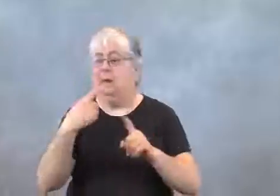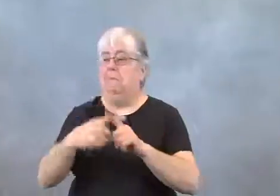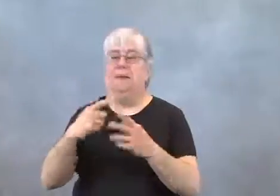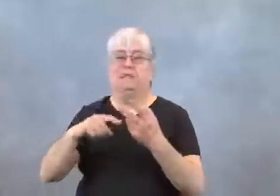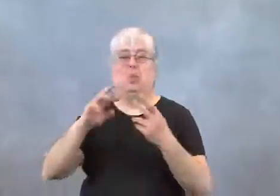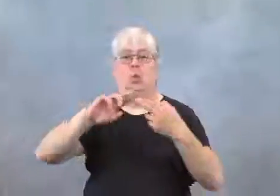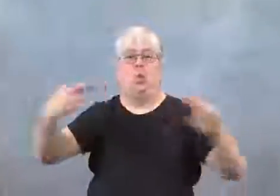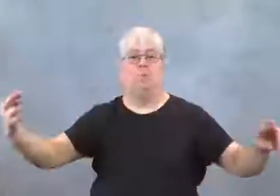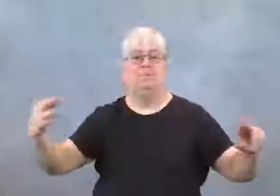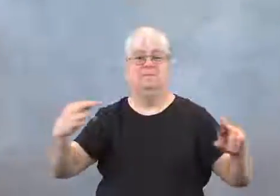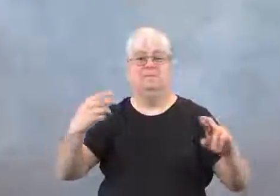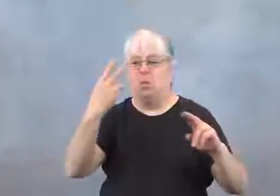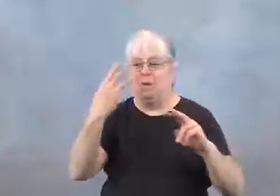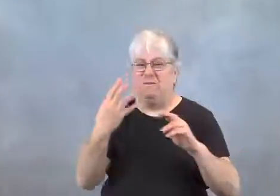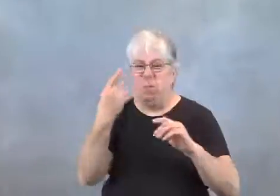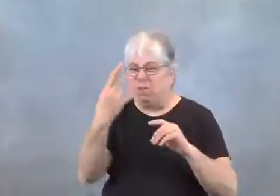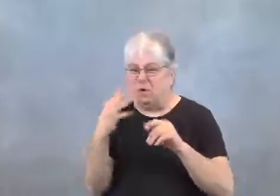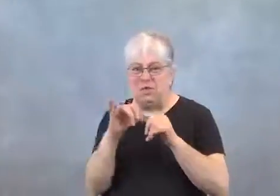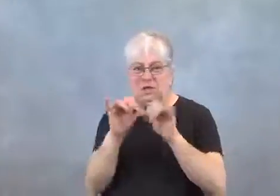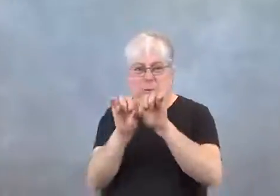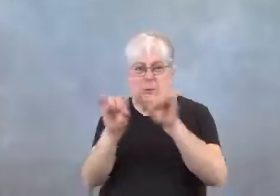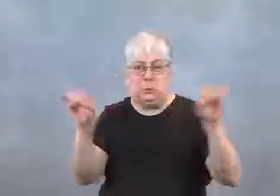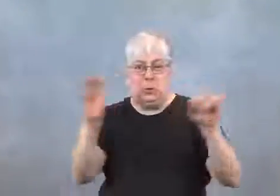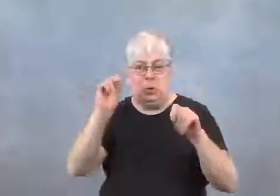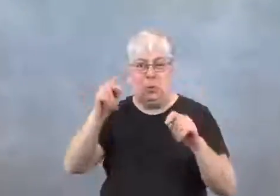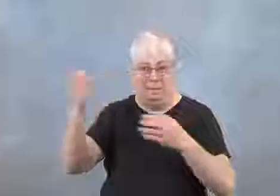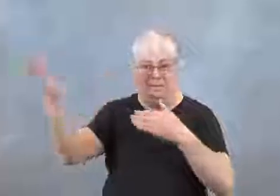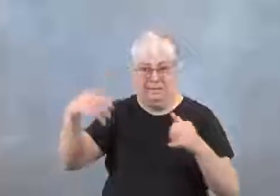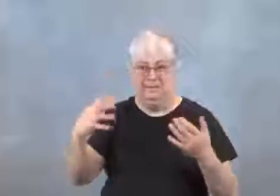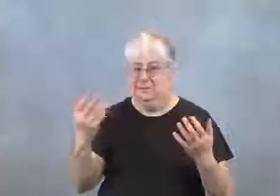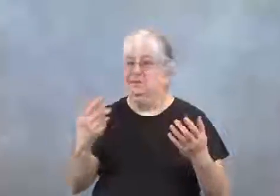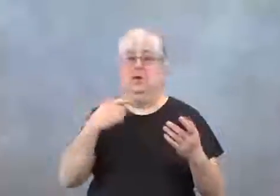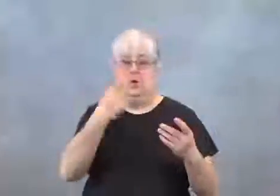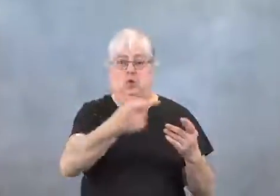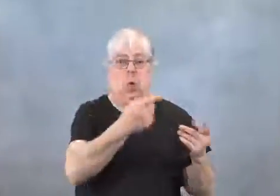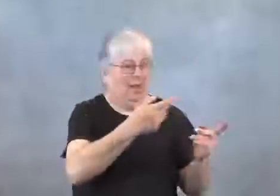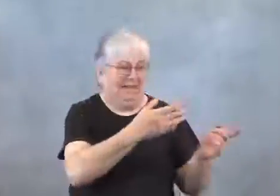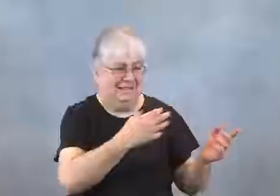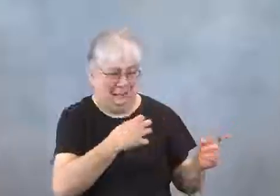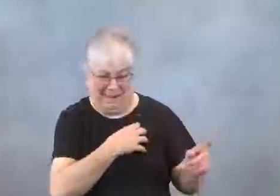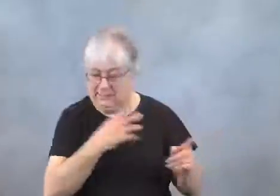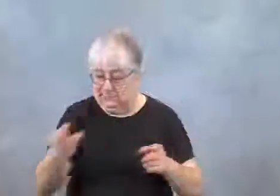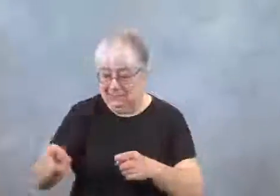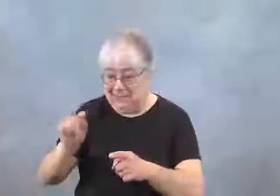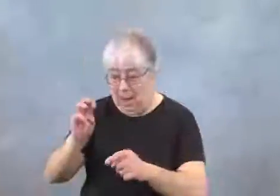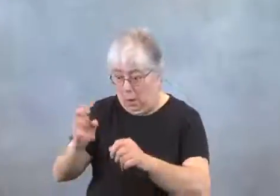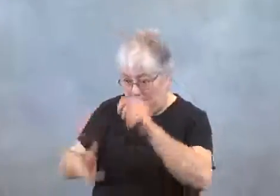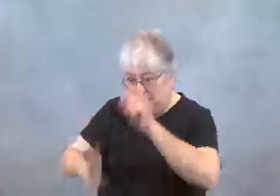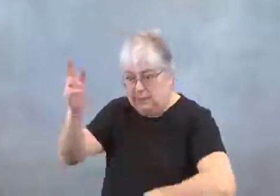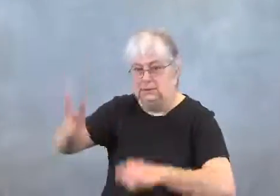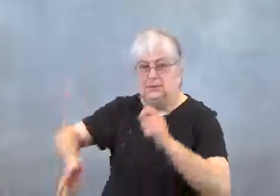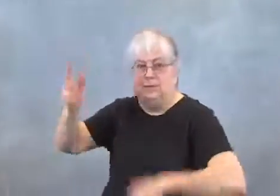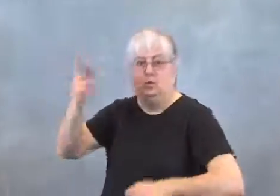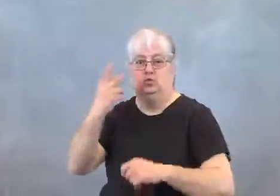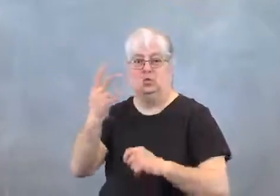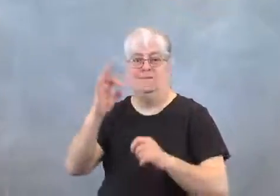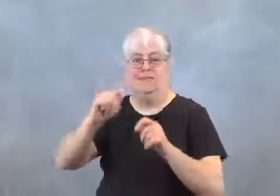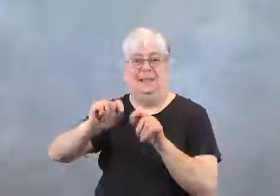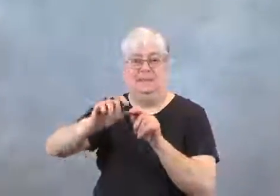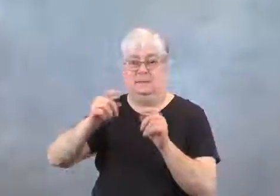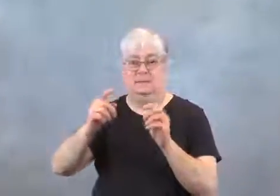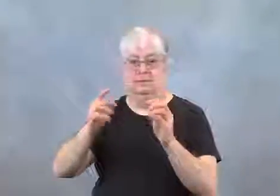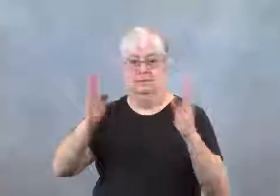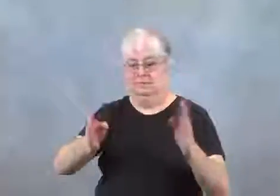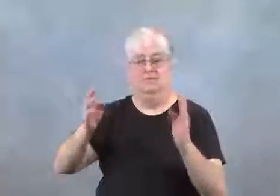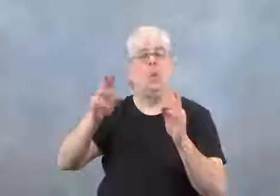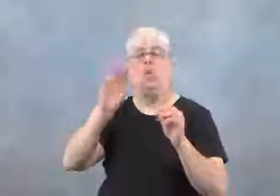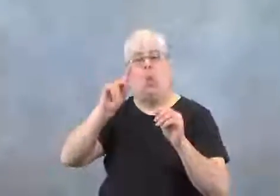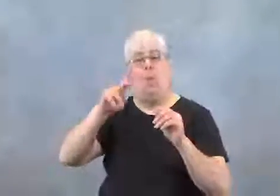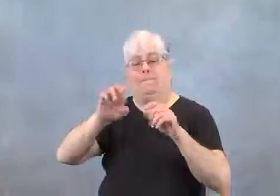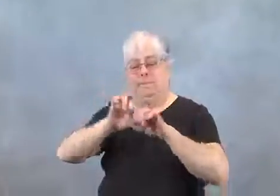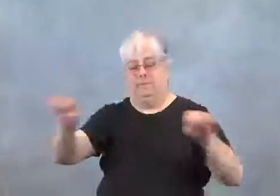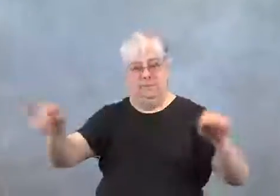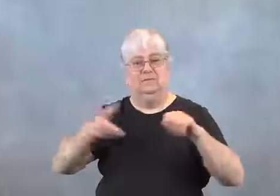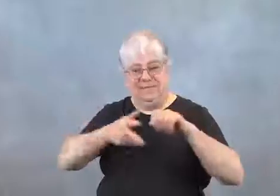He also asked for quarter inch rope, which they brought.